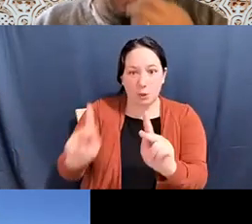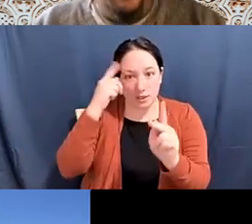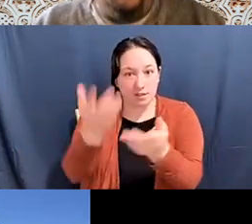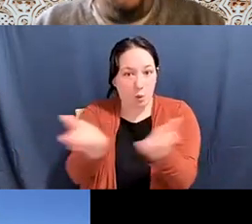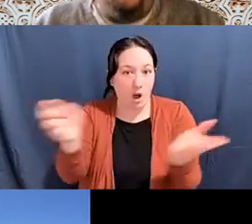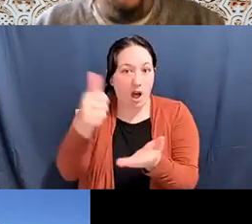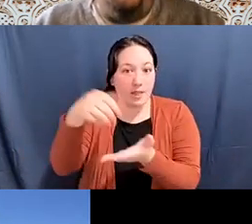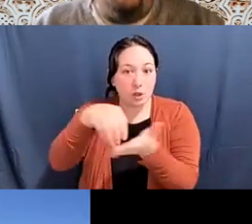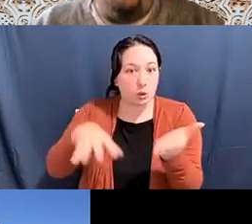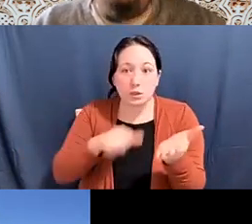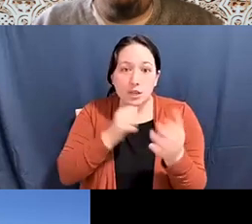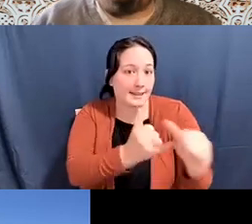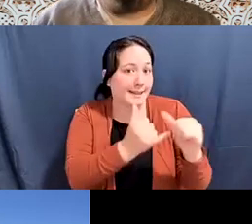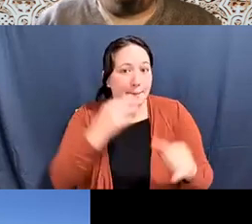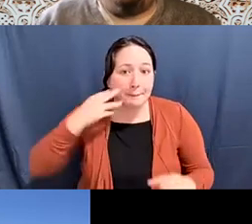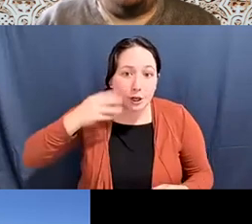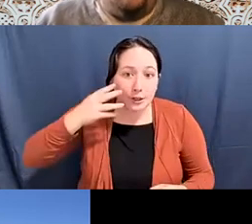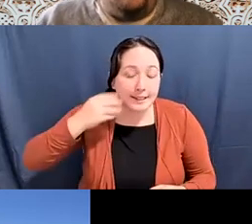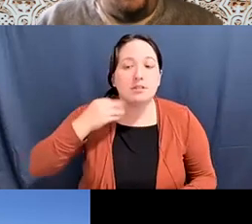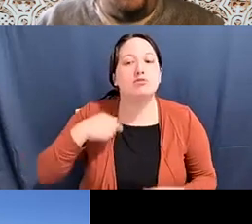Kyle Livie (he/him/his): is to provide professional development, the listeners